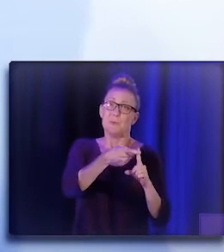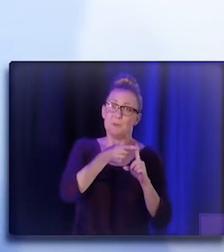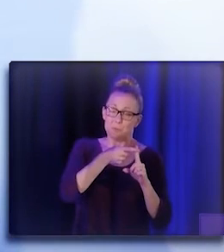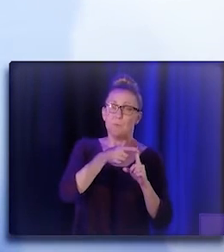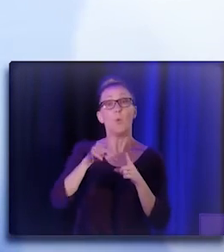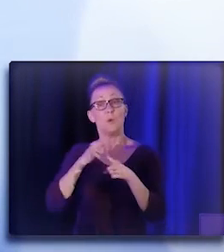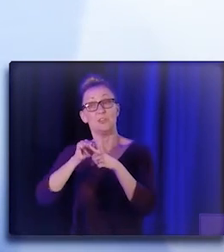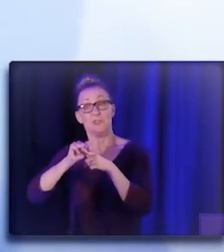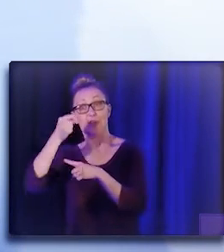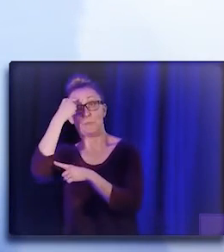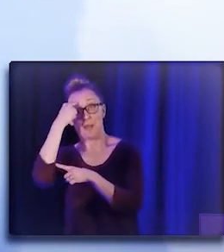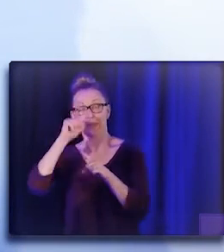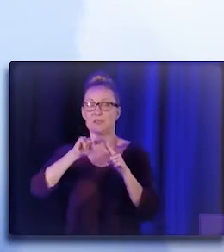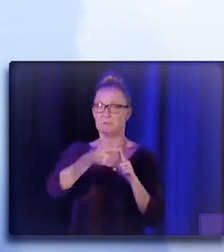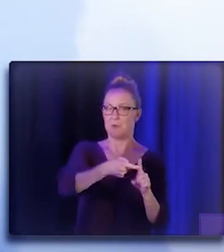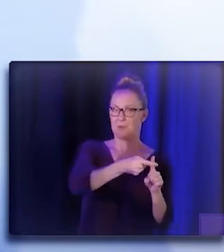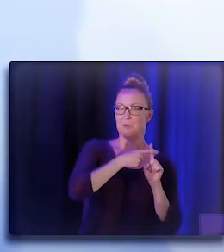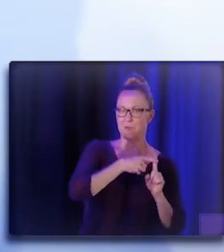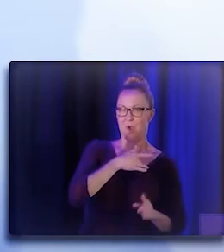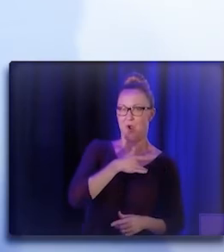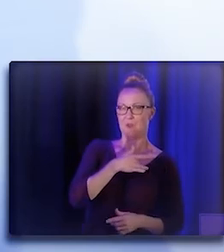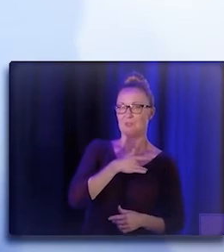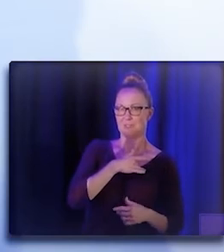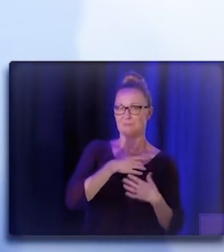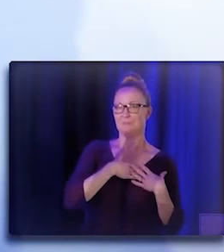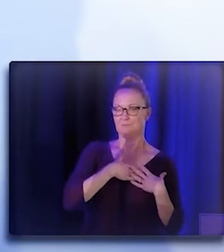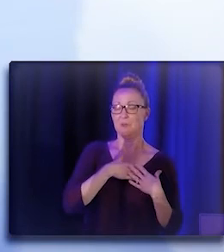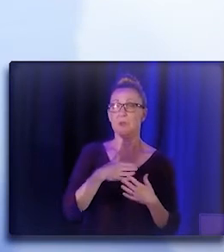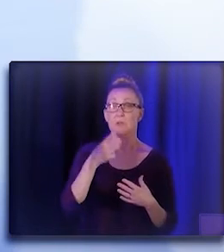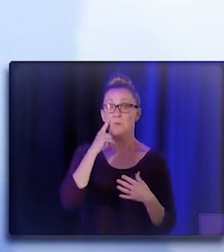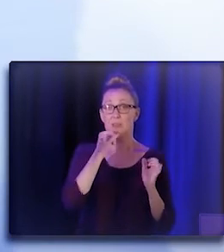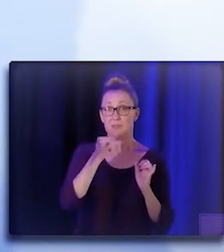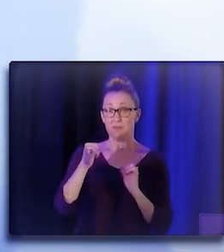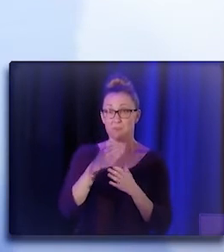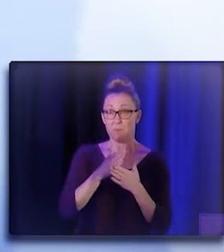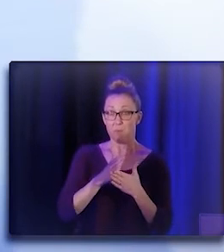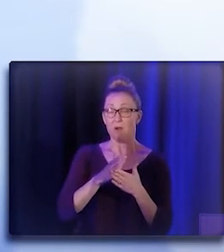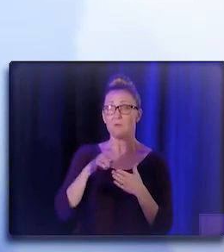In the individual aspect, when we talk about that vocation,